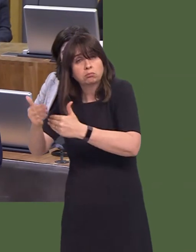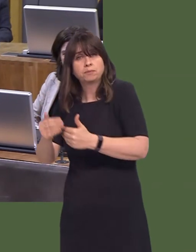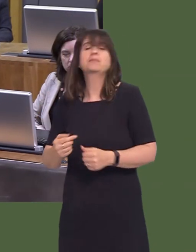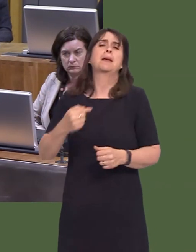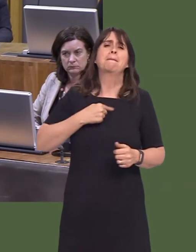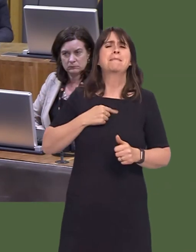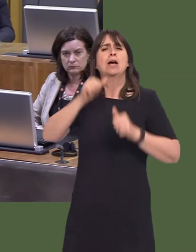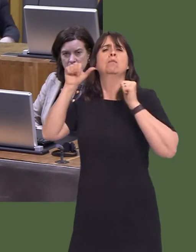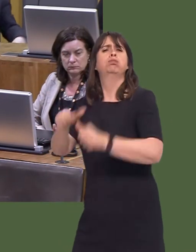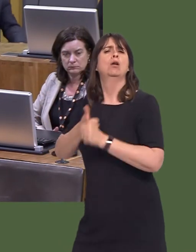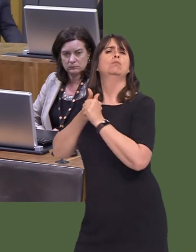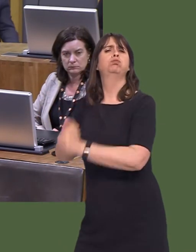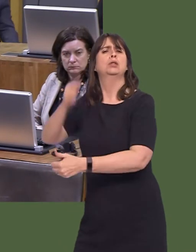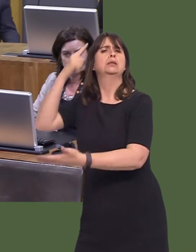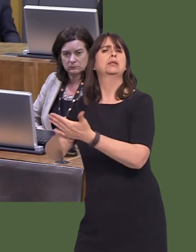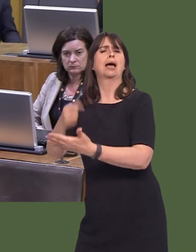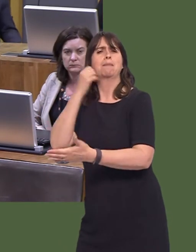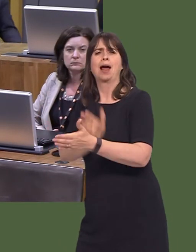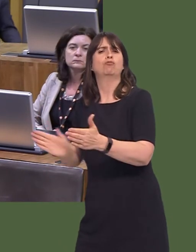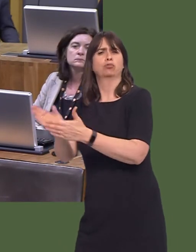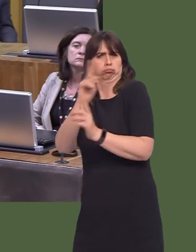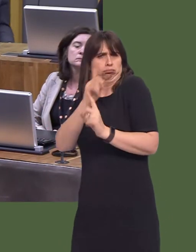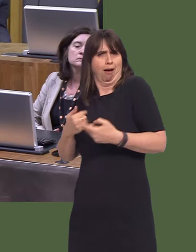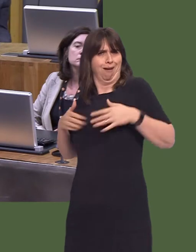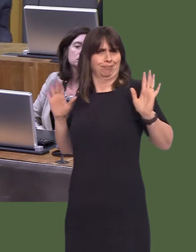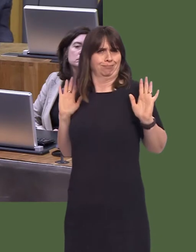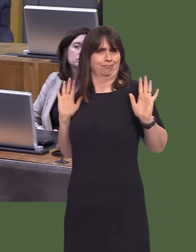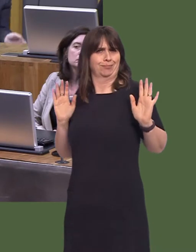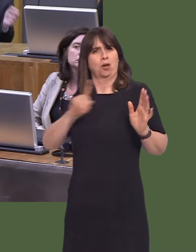nor can I, because I'll be the decision maker who takes the final decision. There is no